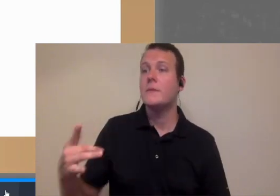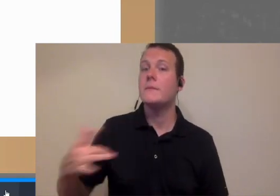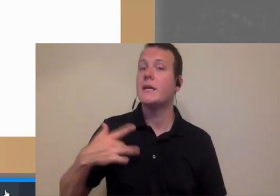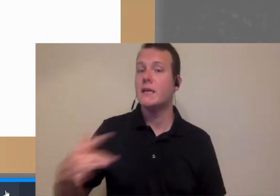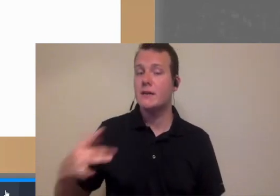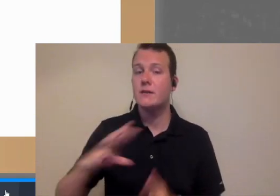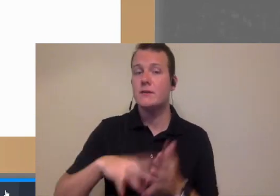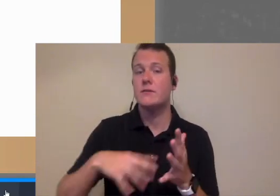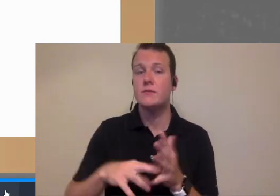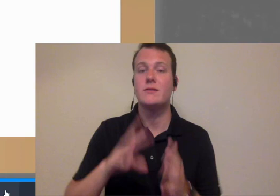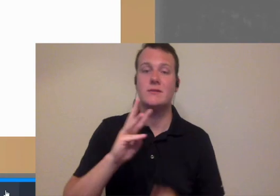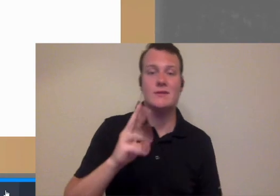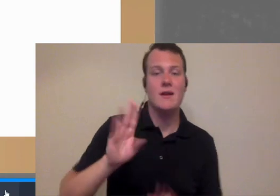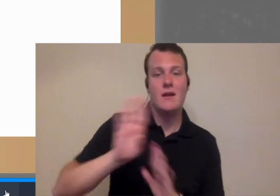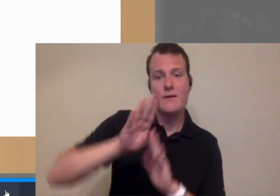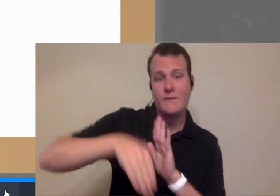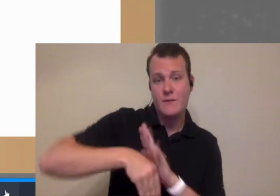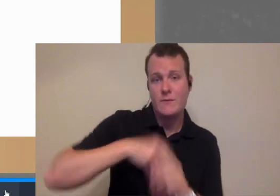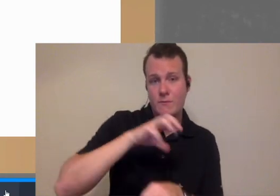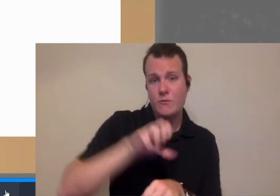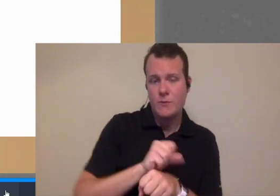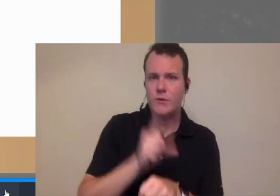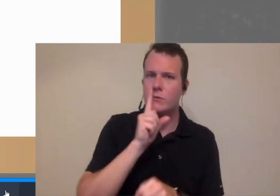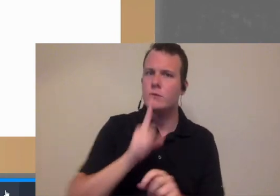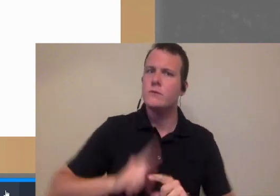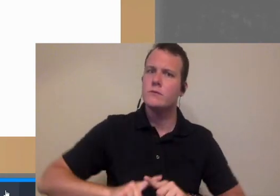with typically schedule six half-hour appointments in my office so a pretty